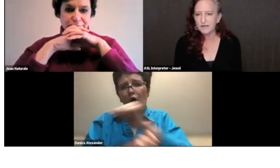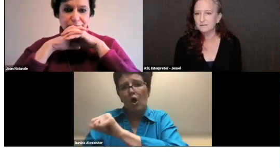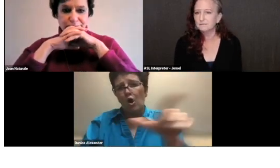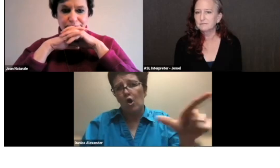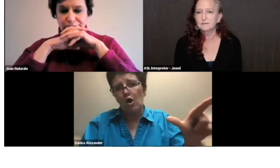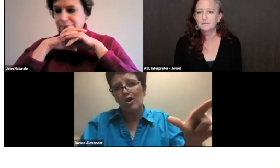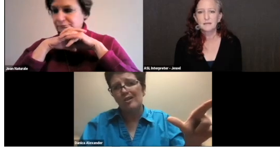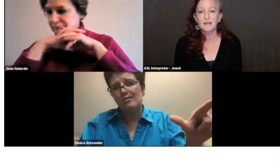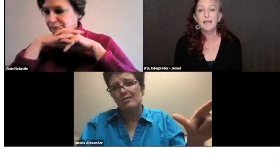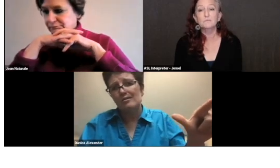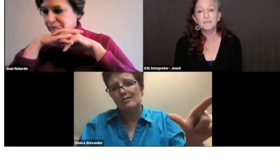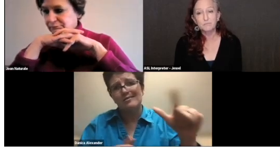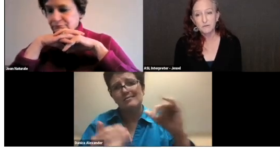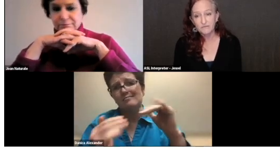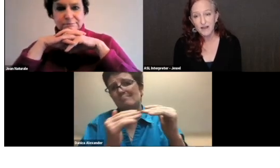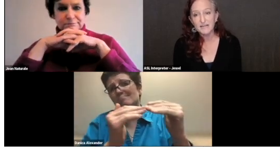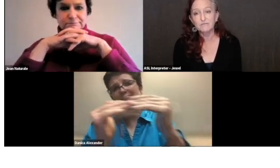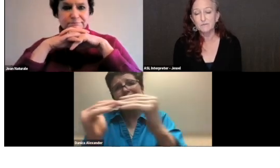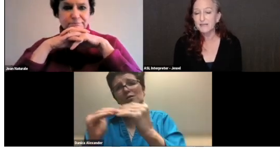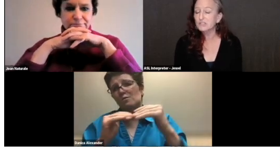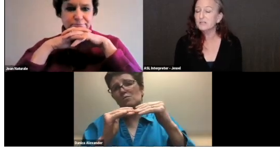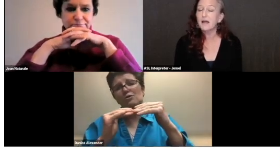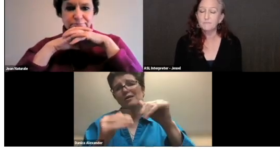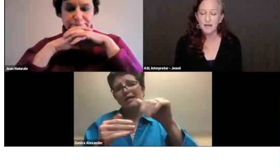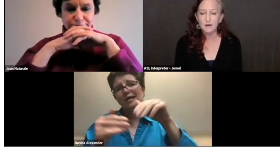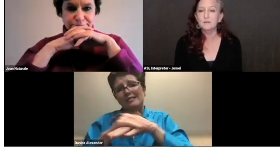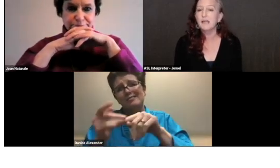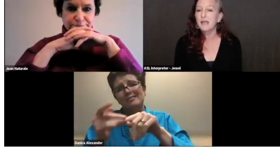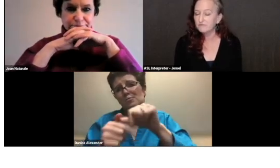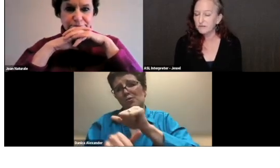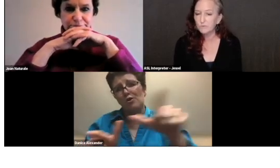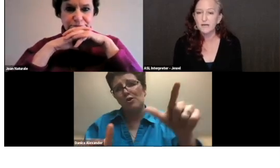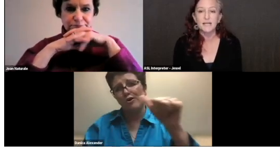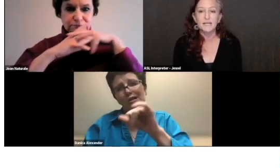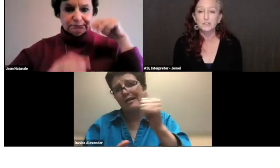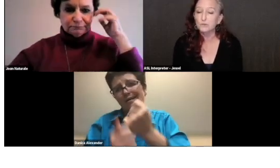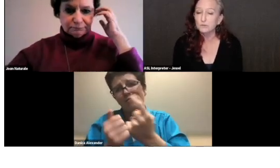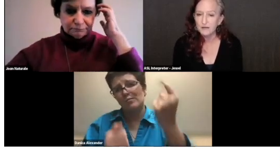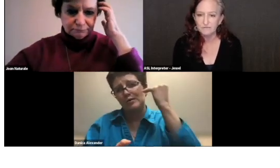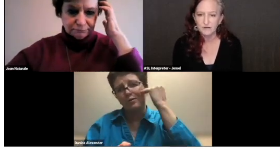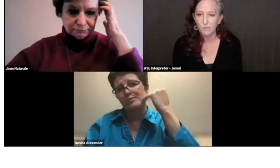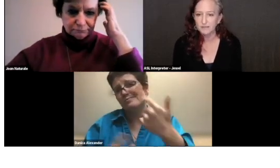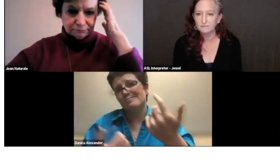And we provide information about everyone and to everyone.